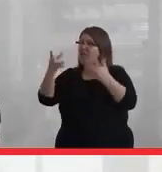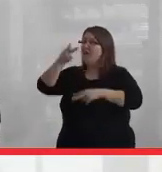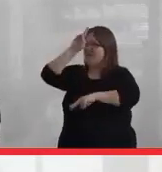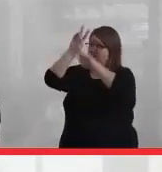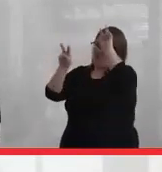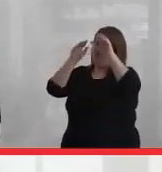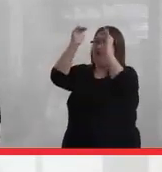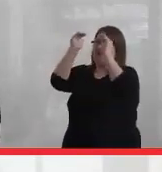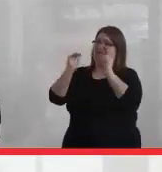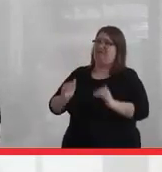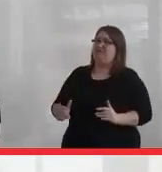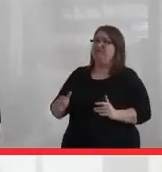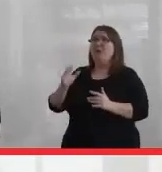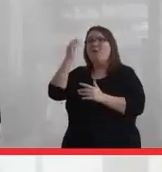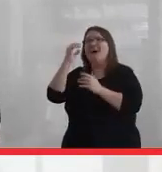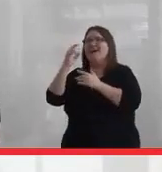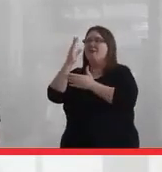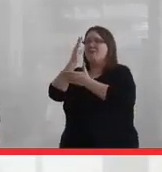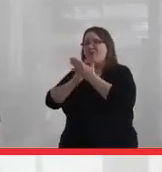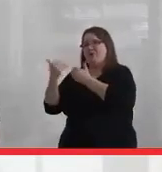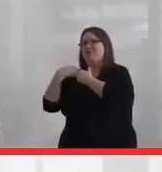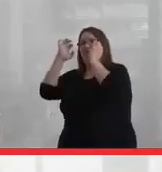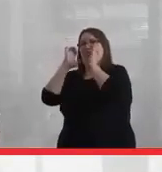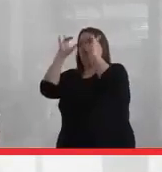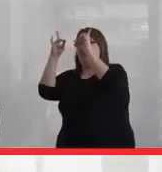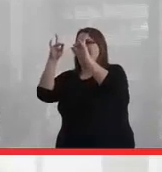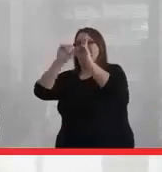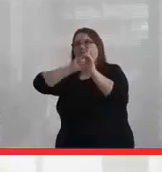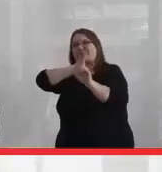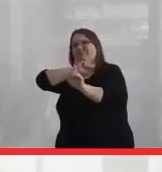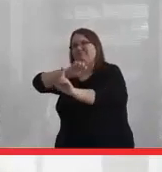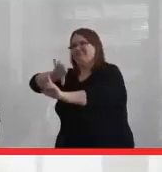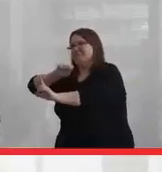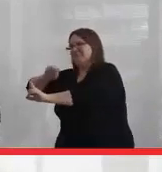think it's part of education to readdress that.